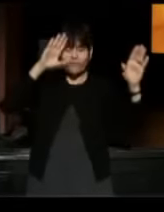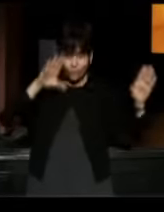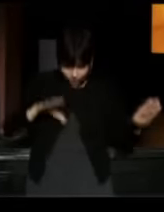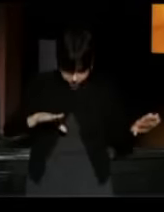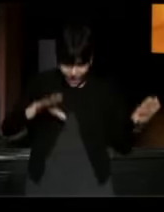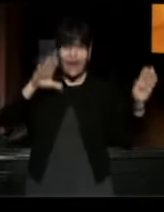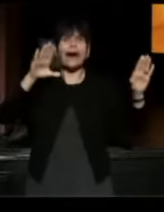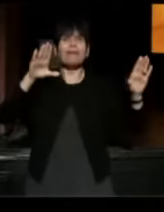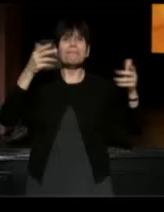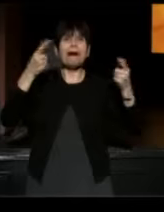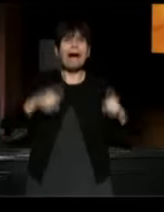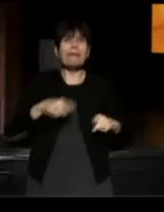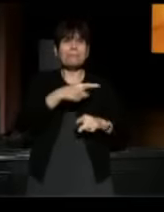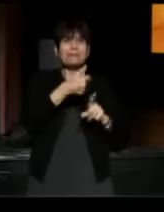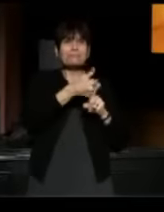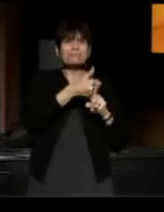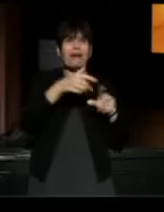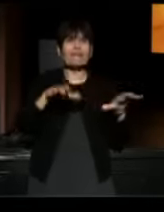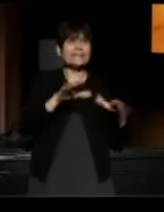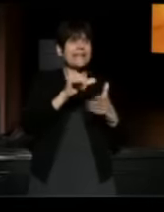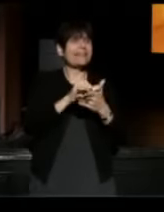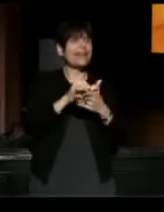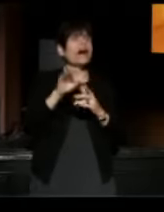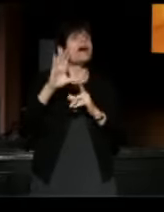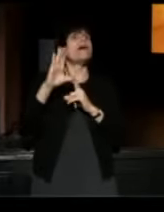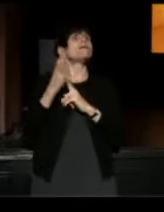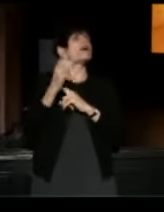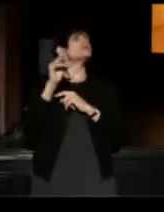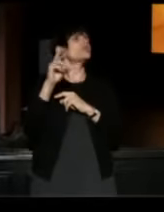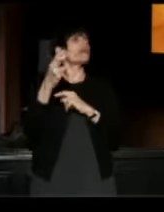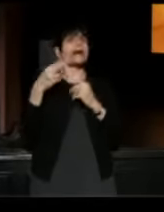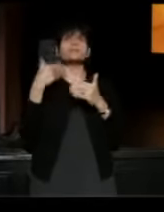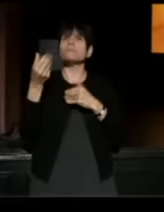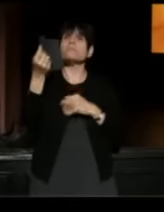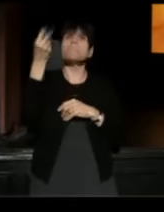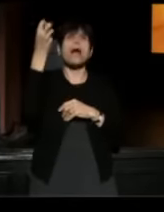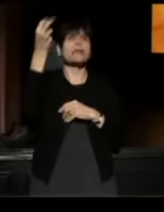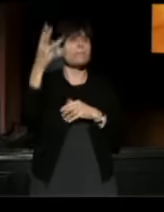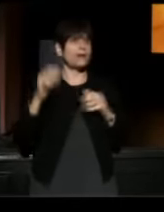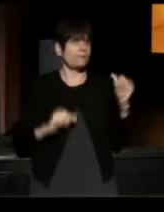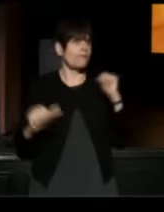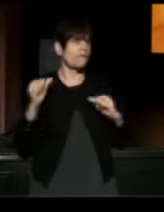After that, Culture Clash went on to do multiple performances at the Taper and across the country.